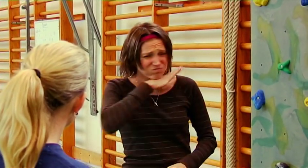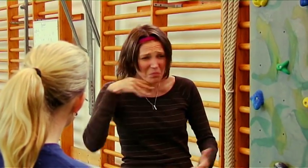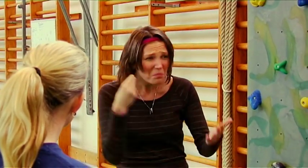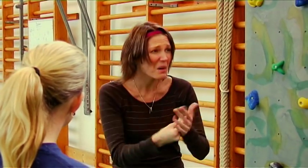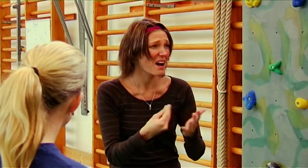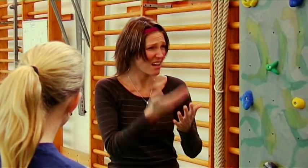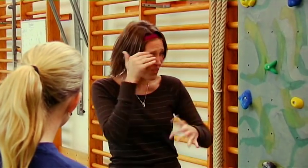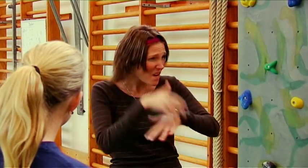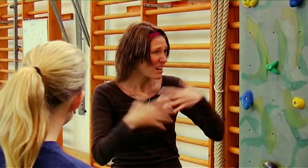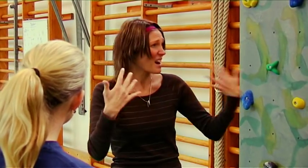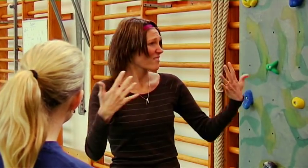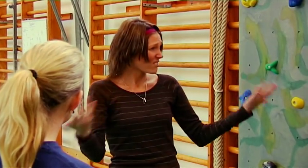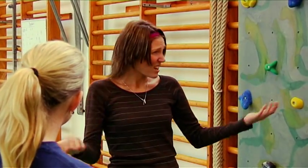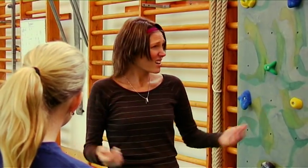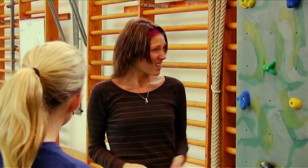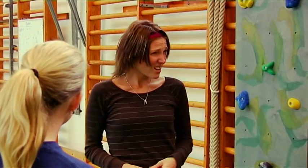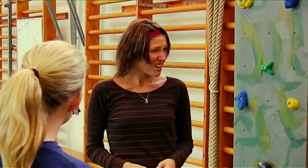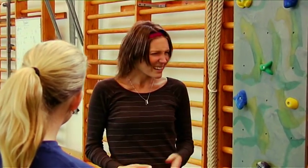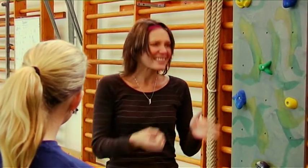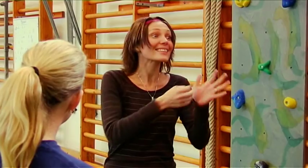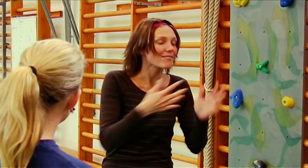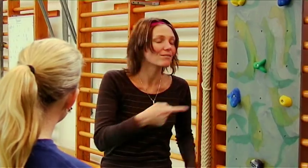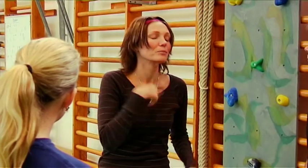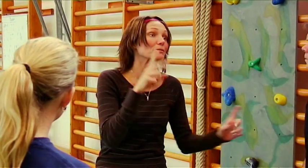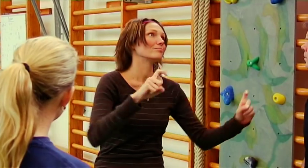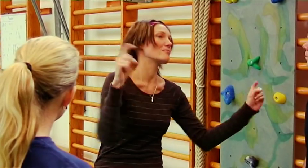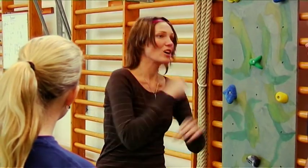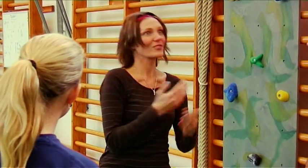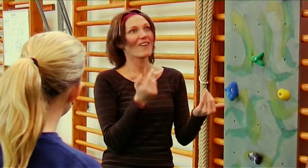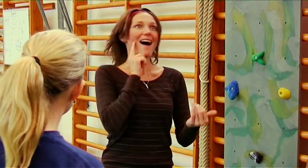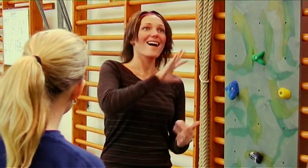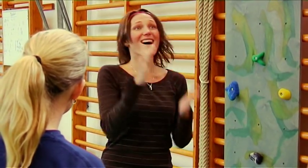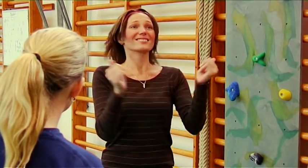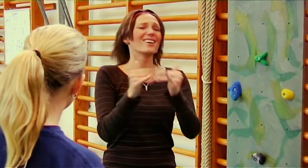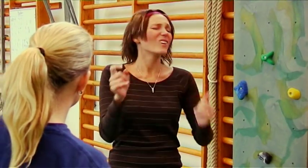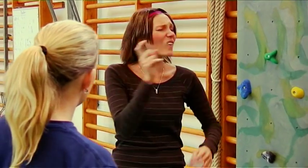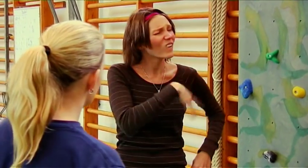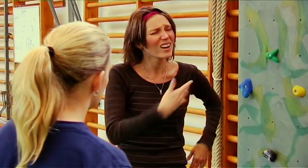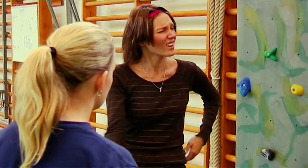and can survive. Just because of that we can't expect that everything's gonna be free!